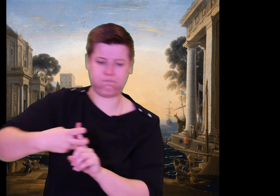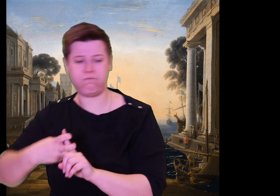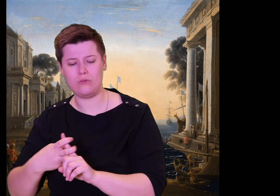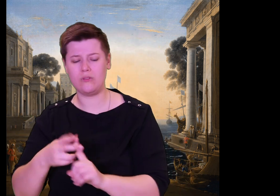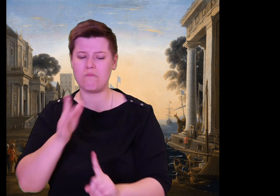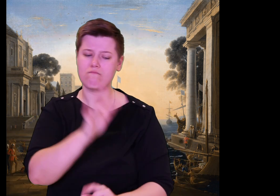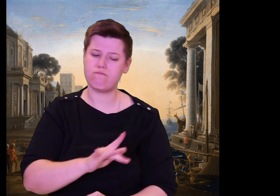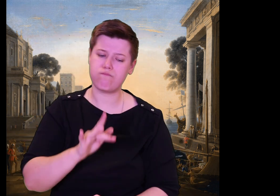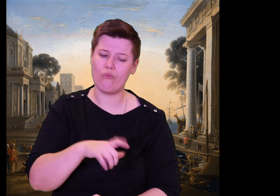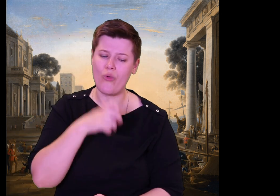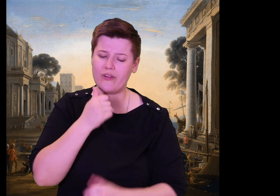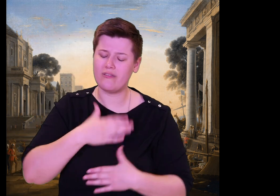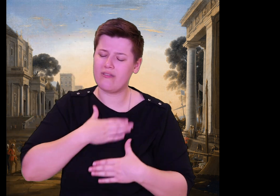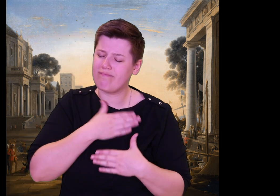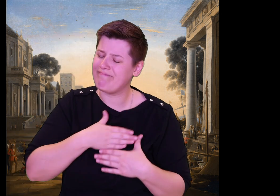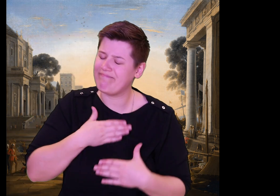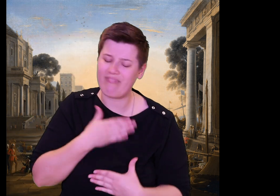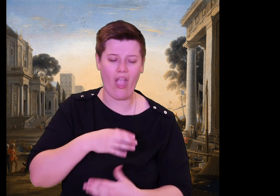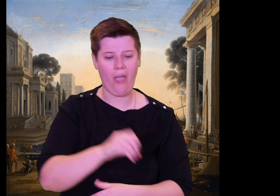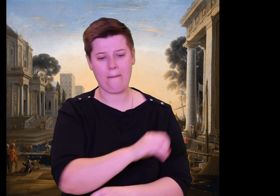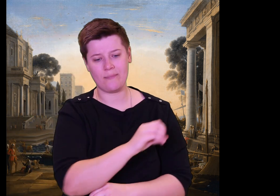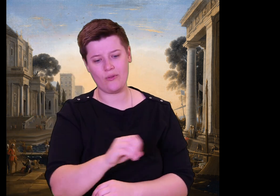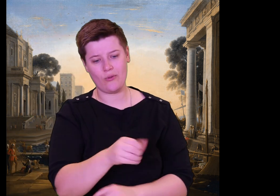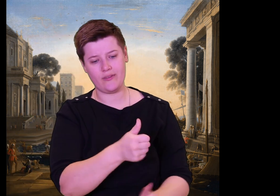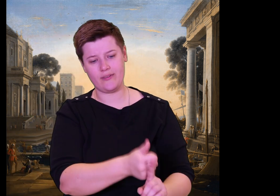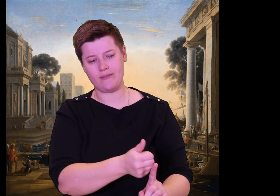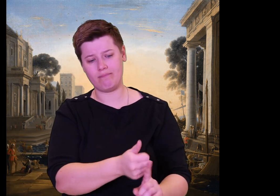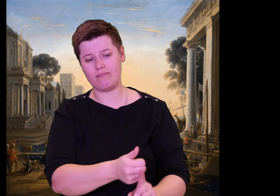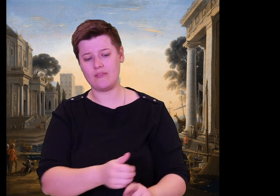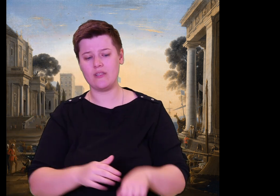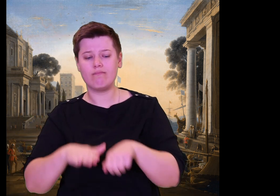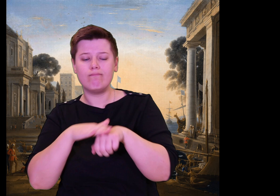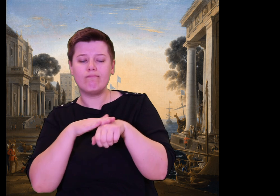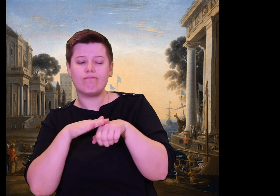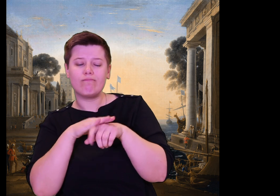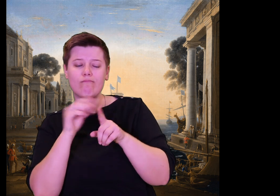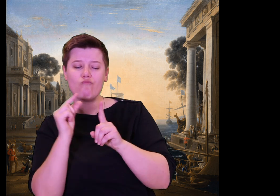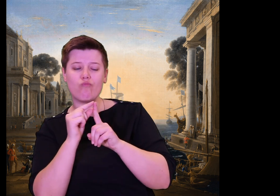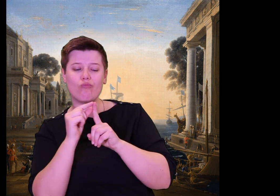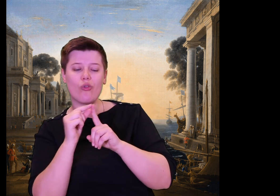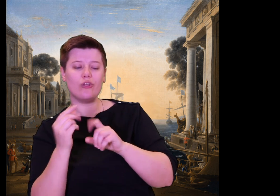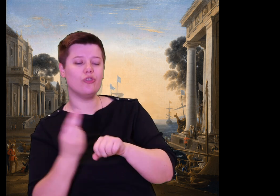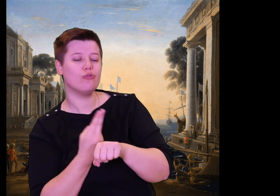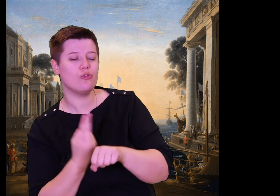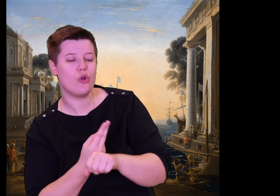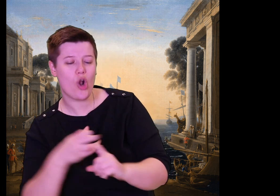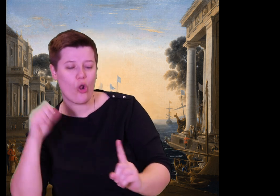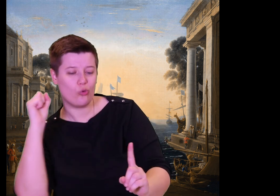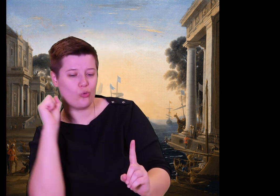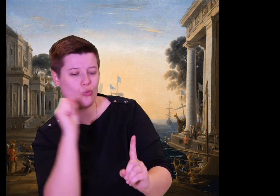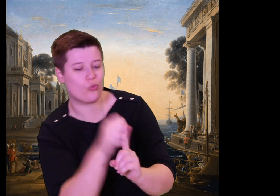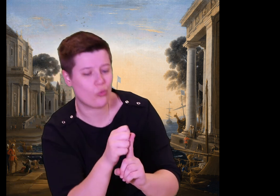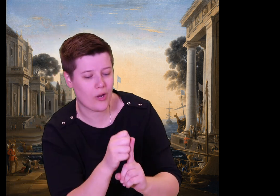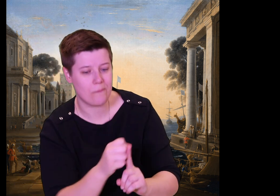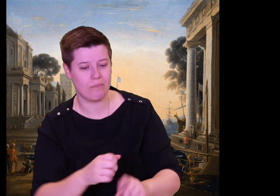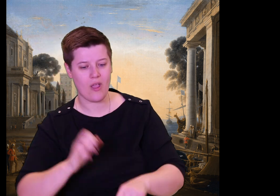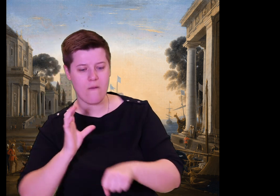eye of godlike Polyphemus, his own son, the strongest of the Cyclopes.